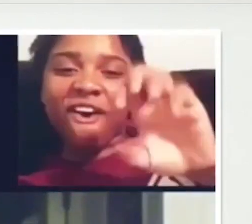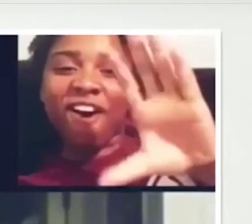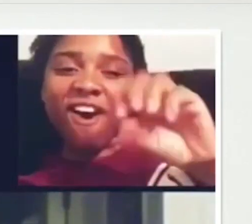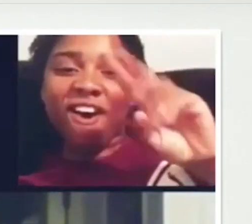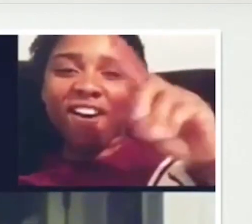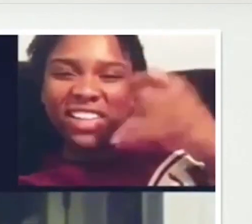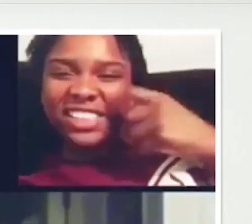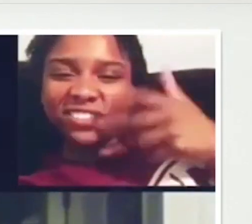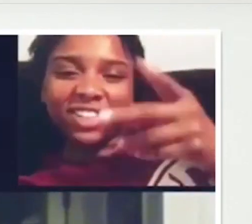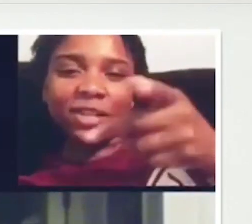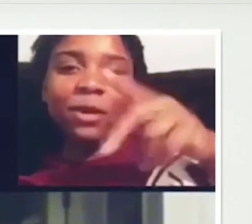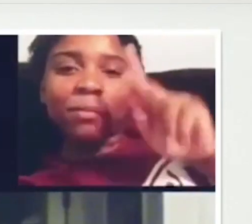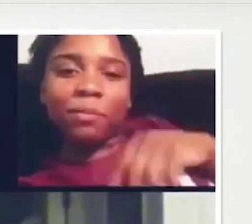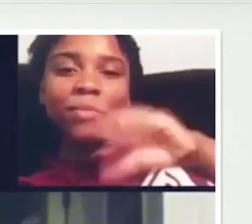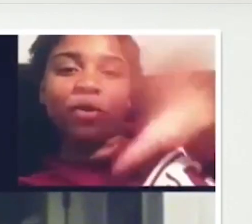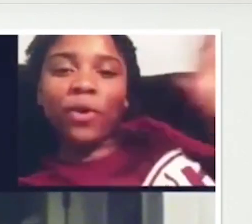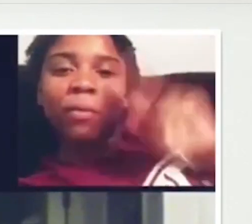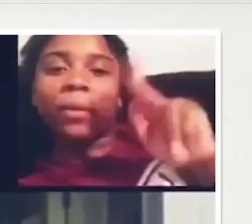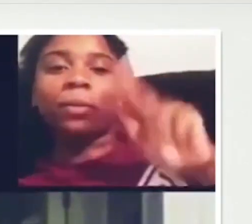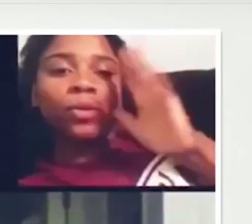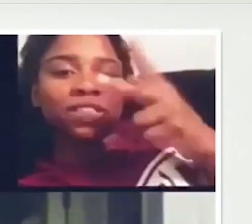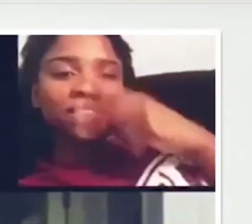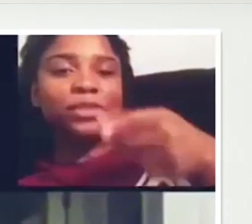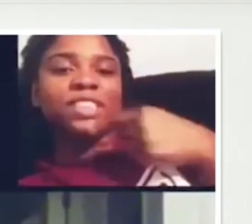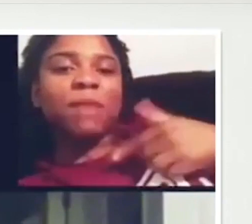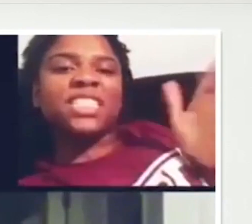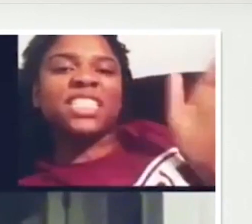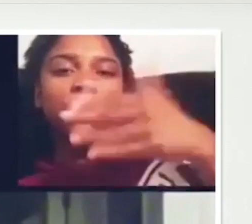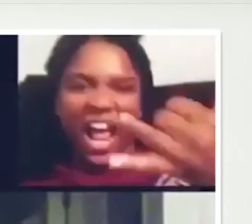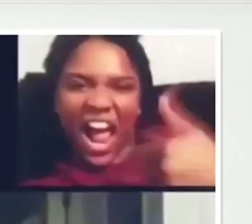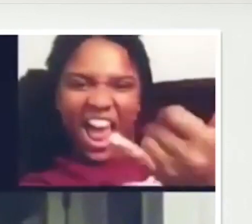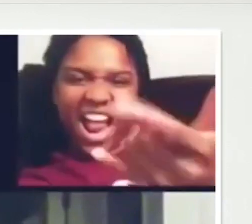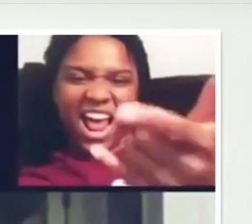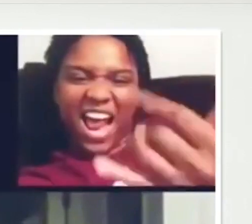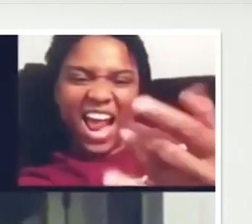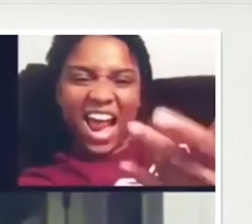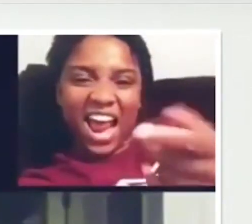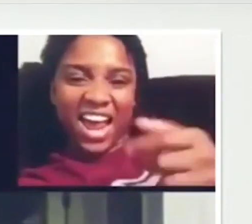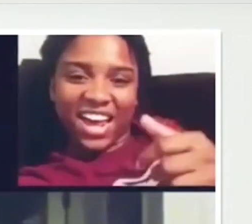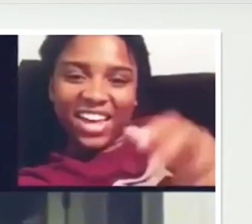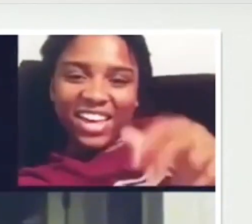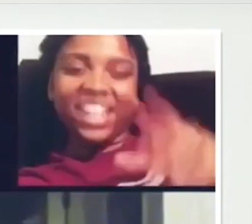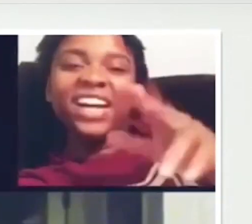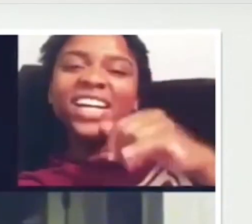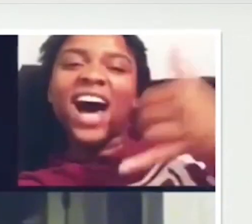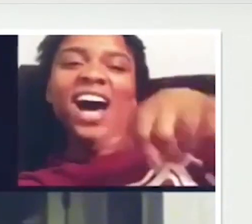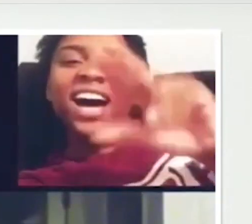You know, I just recorded that, what you just said. You what? Yeah, people are going to see that. You're recording it now? And you said you're going to slap me. Oh, yeah.